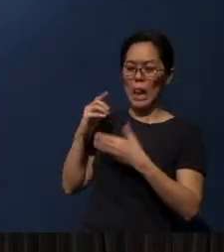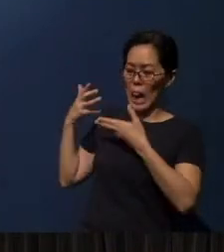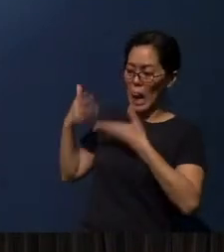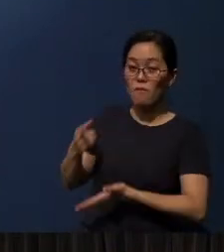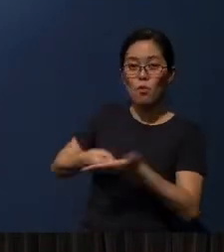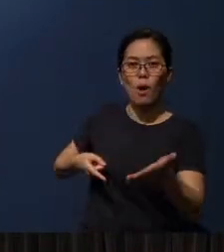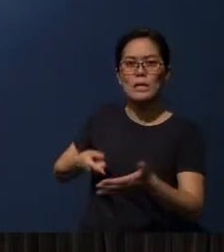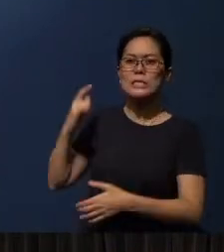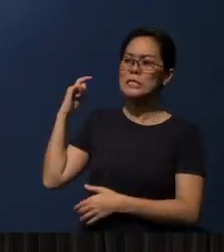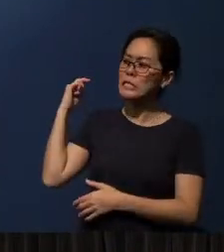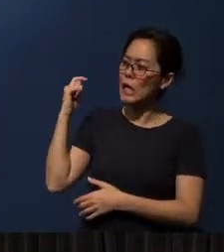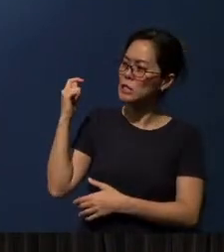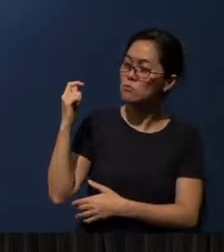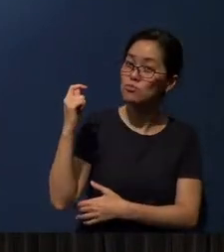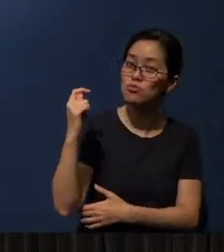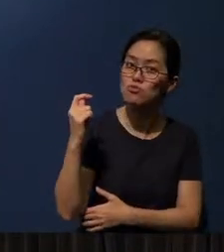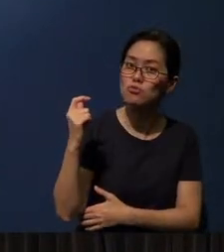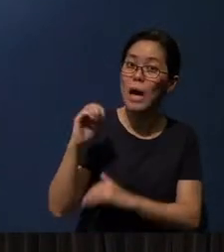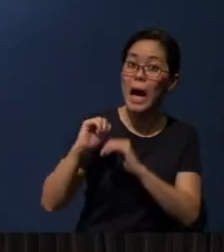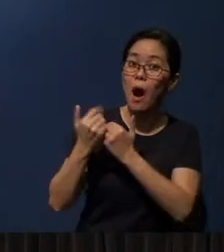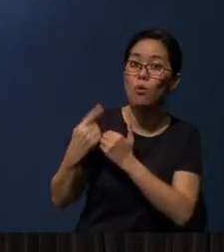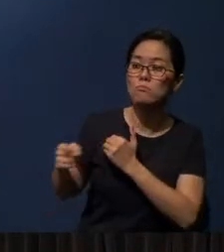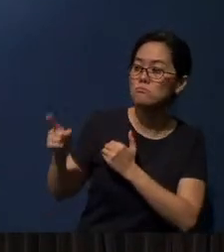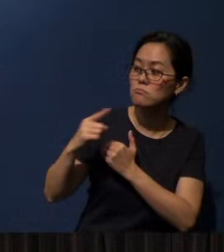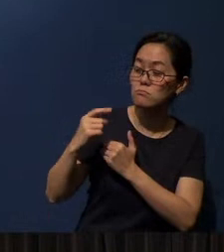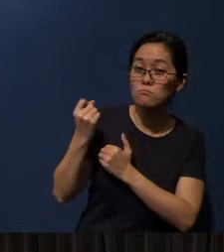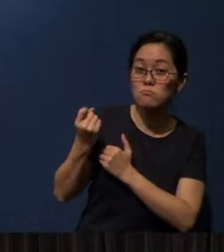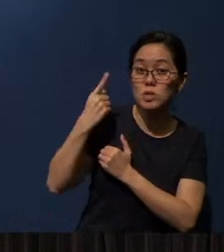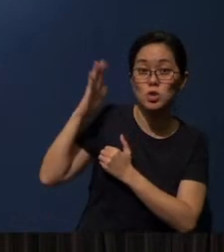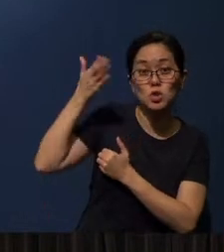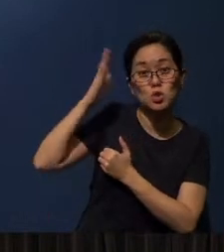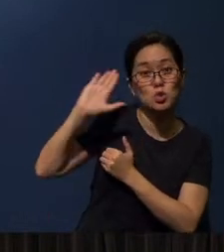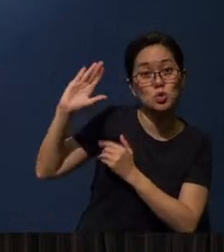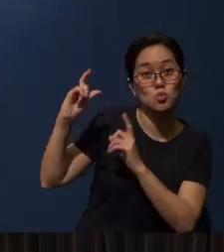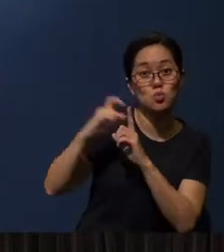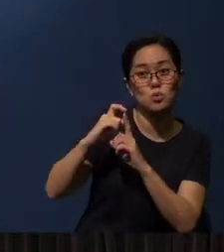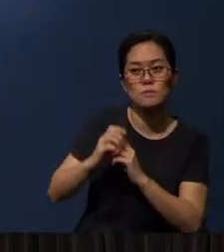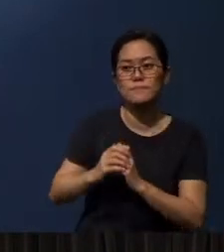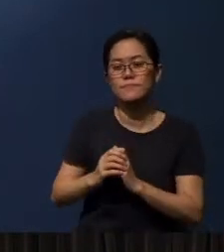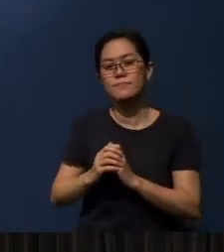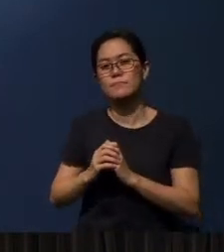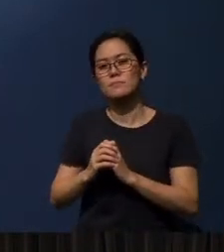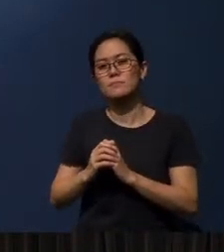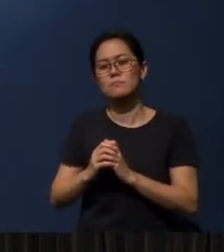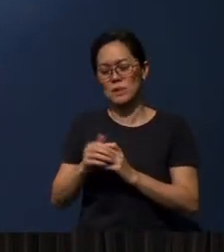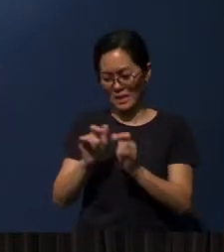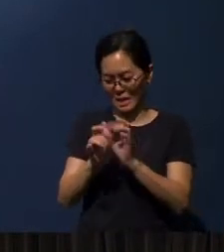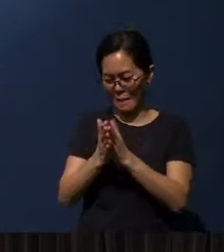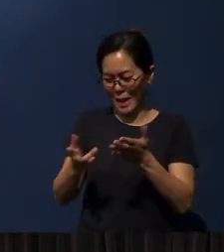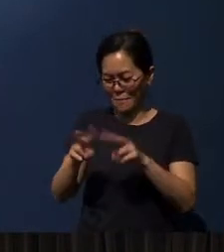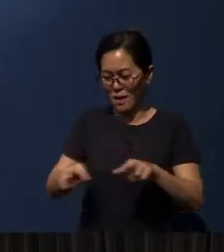of their understanding of God's Word, okay, that the value of the Bible is not just in